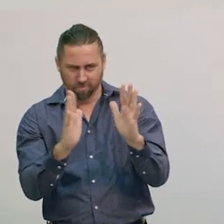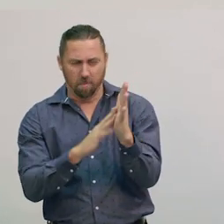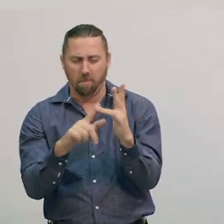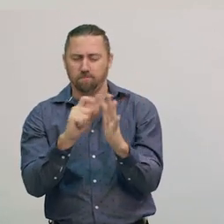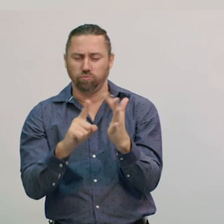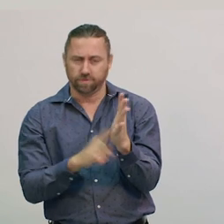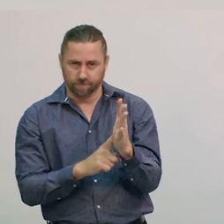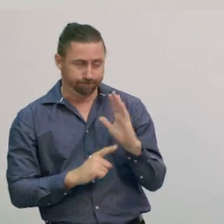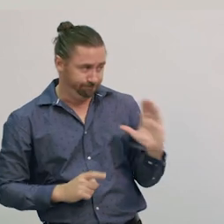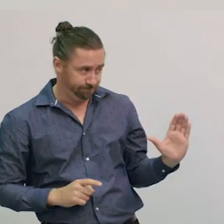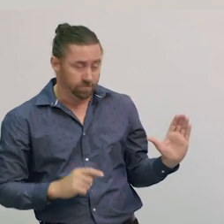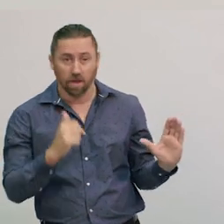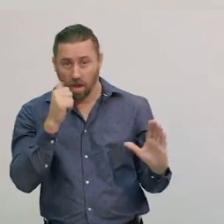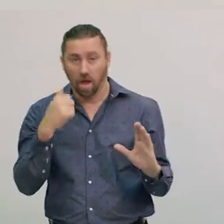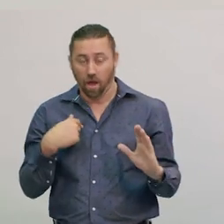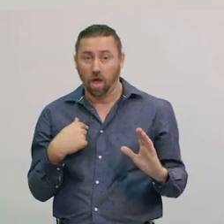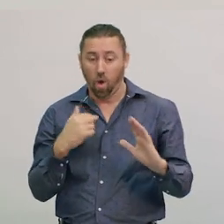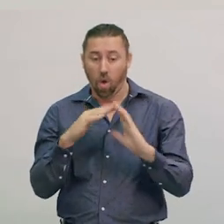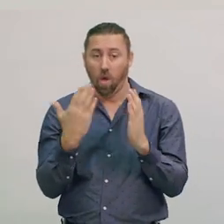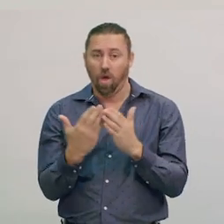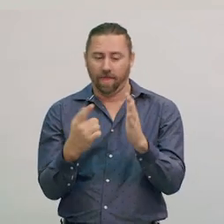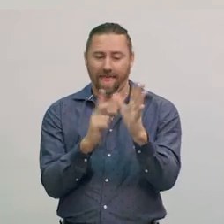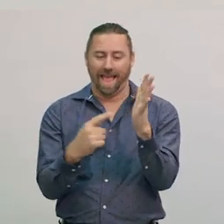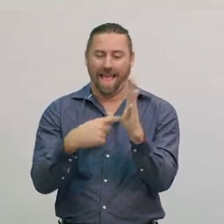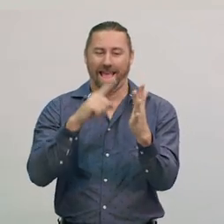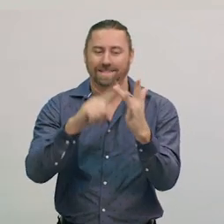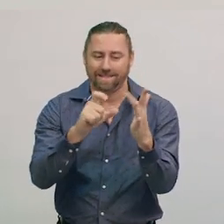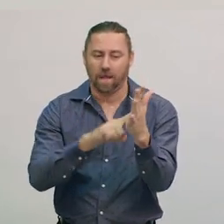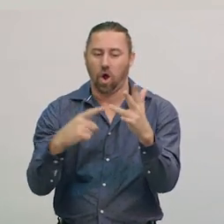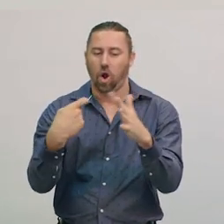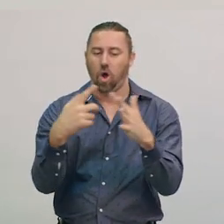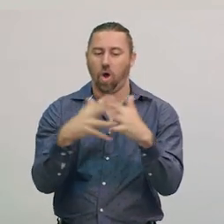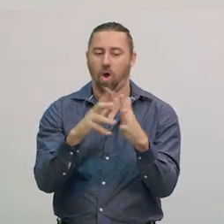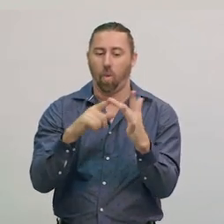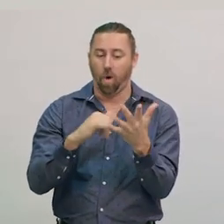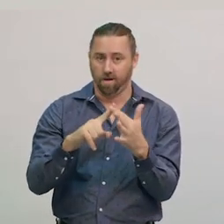Remember the Earth rotates in an anti-clockwise direction in its axis.